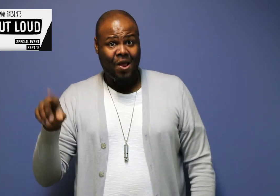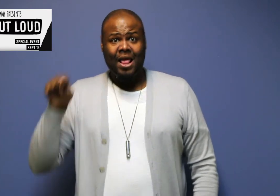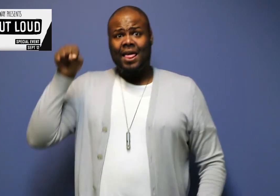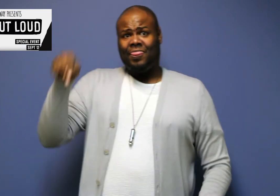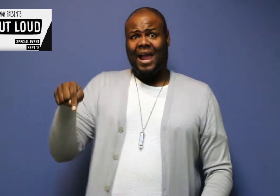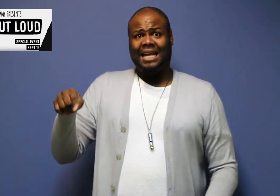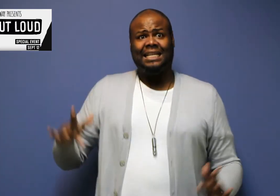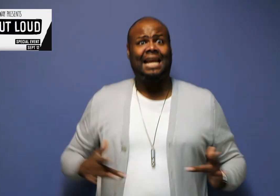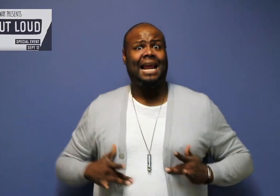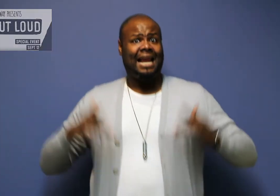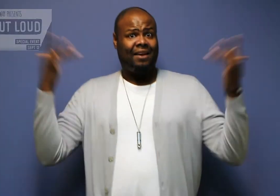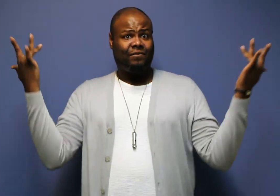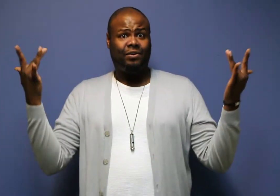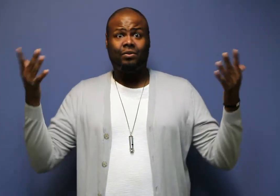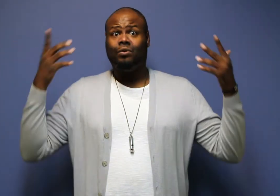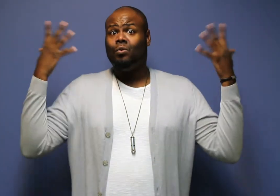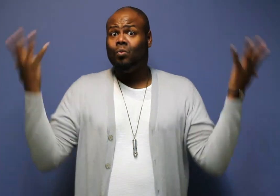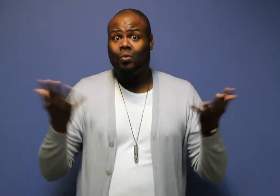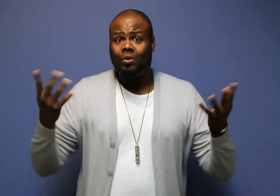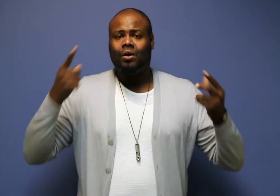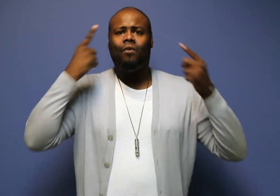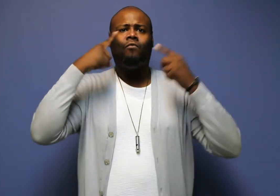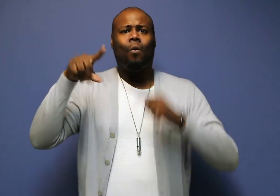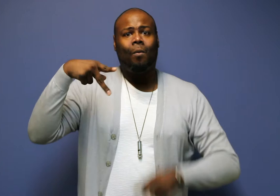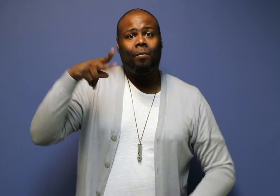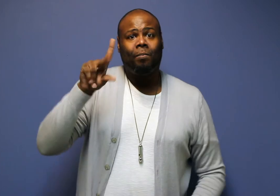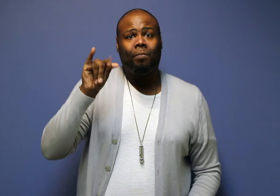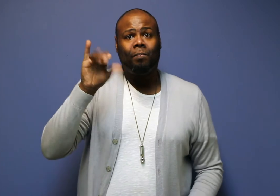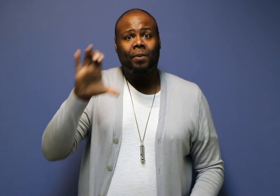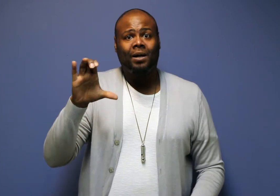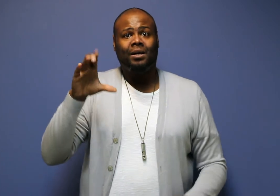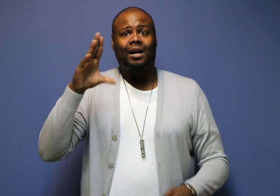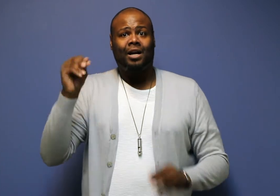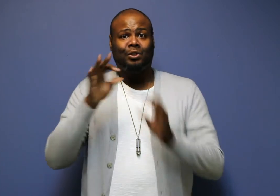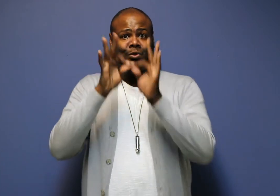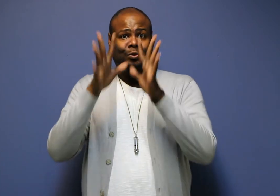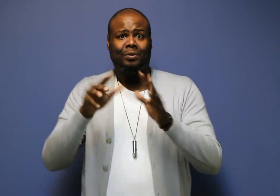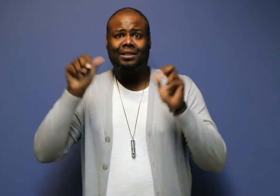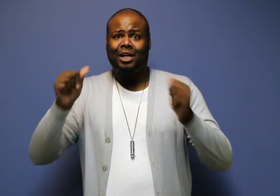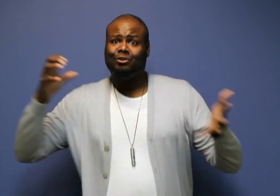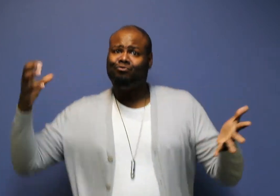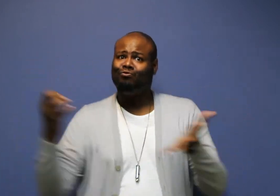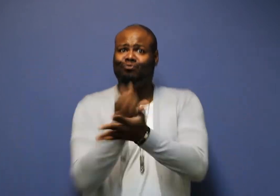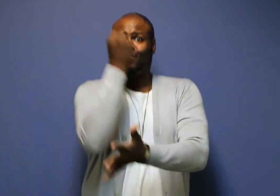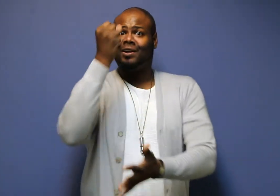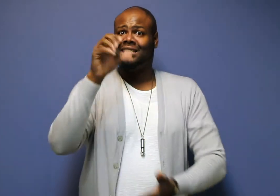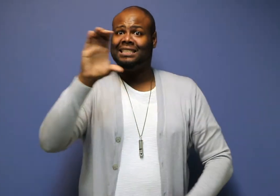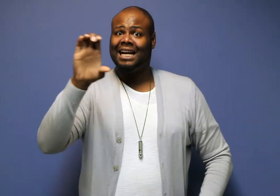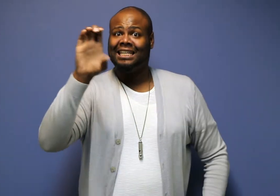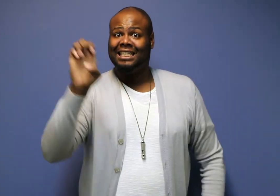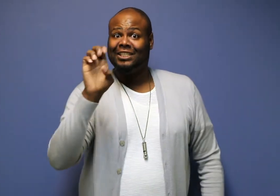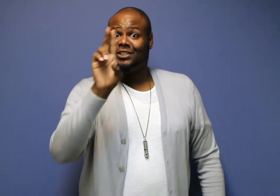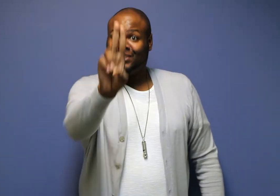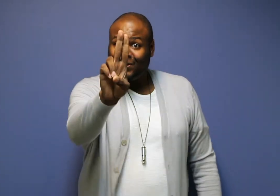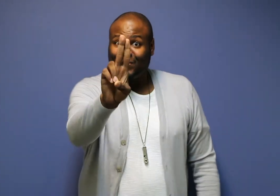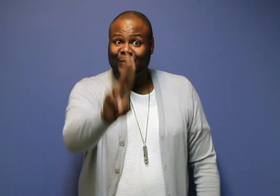Sheena's performance is open to the public, and interpreters can earn CEUs.